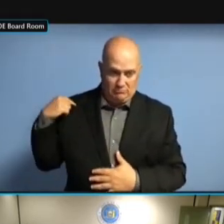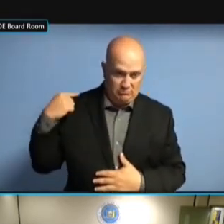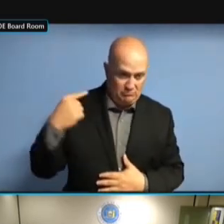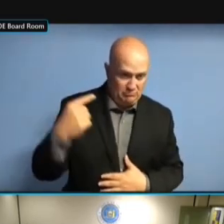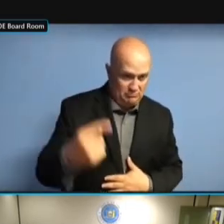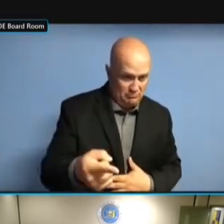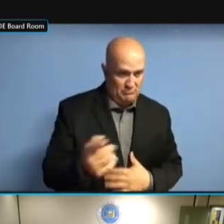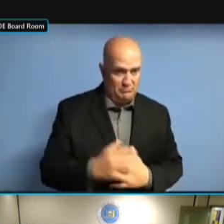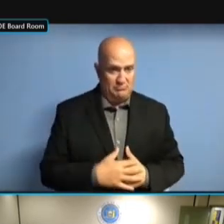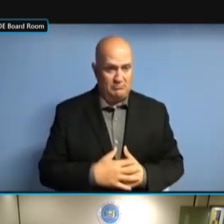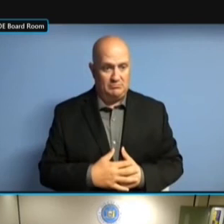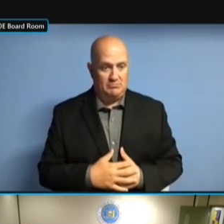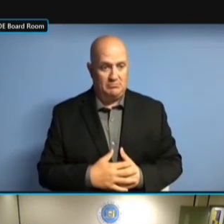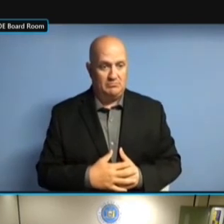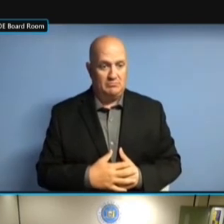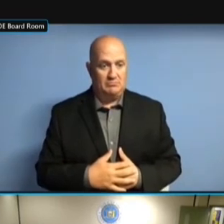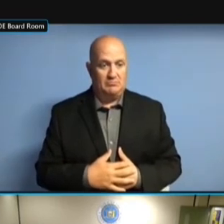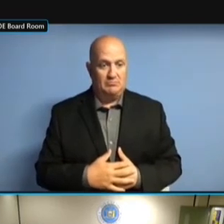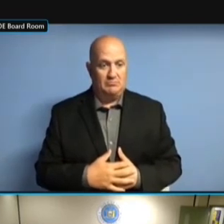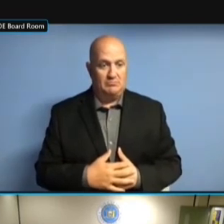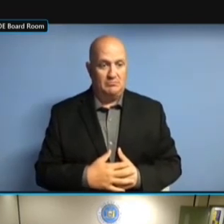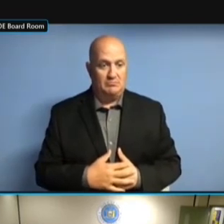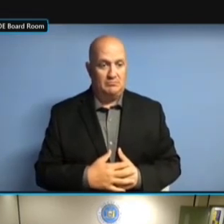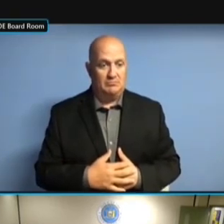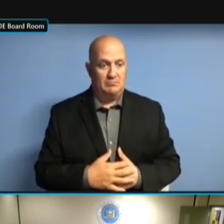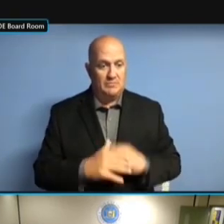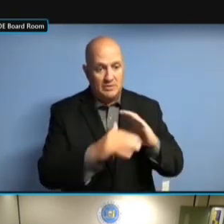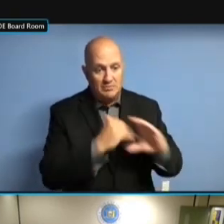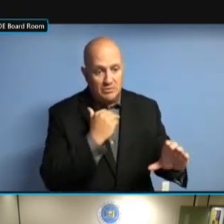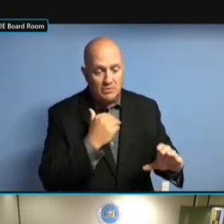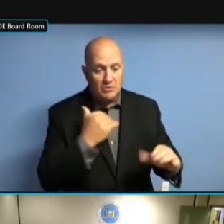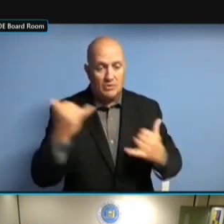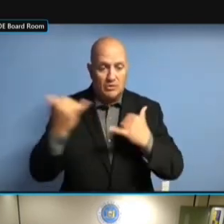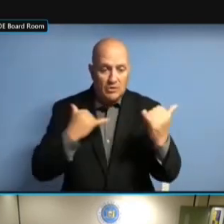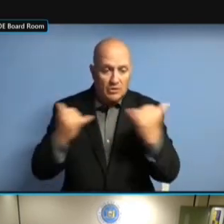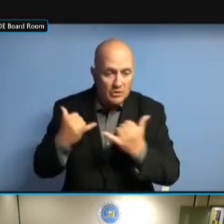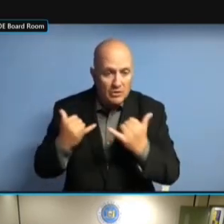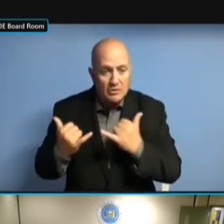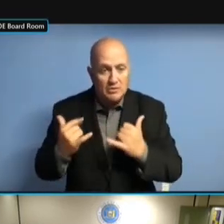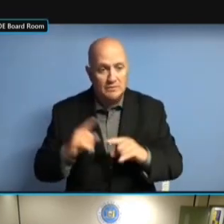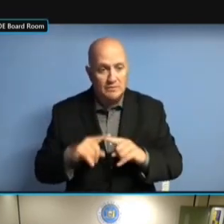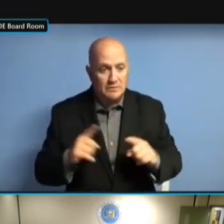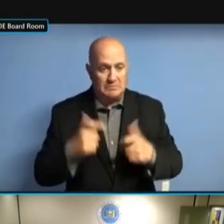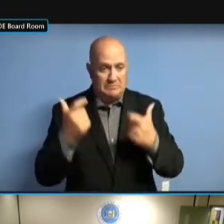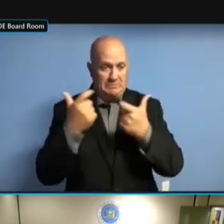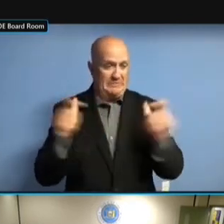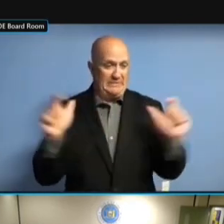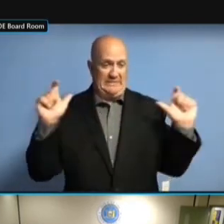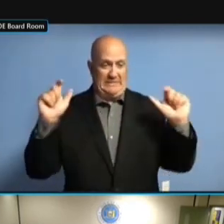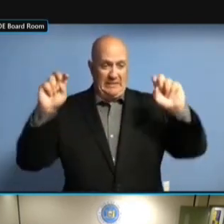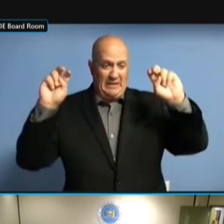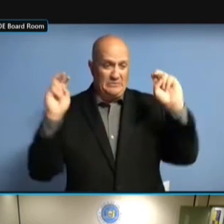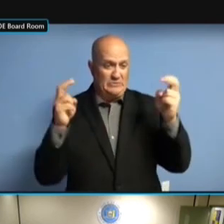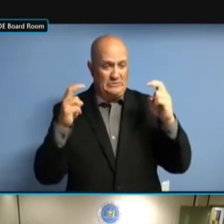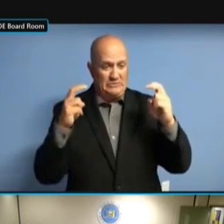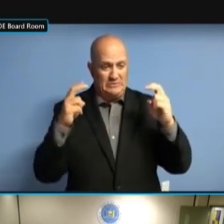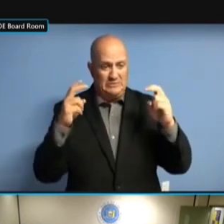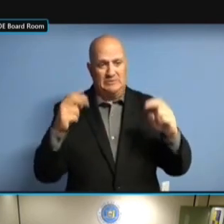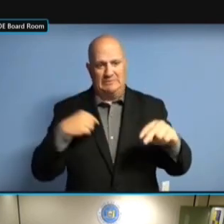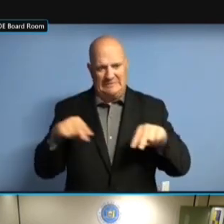THINGS OF THAT NATURE. BUT THE BIG ISSUE THINGS OF THAT NATURE. BUT THE BIG ISSUE THAT THINGS OF THAT NATURE. BUT THE BIG ISSUE THAT WE'VE BUT THE BIG ISSUE THAT WE'VE BUT THE BIG ISSUE THAT WE'VE WORKED BUT THE BIG ISSUE THAT WE'VE WORKED ON BUT THE BIG ISSUE THAT WE'VE WORKED ON WITH BUT THE BIG ISSUE THAT WE'VE WORKED ON WITH REGARD BUT THE BIG ISSUE THAT WE'VE WORKED ON WITH REGARD TO BUT THE BIG ISSUE THAT WE'VE WORKED ON WITH REGARD TO THE WORKED ON WITH REGARD TO THE WORKED ON WITH REGARD TO THE ENFORCEMENT WORKED ON WITH REGARD TO THE ENFORCEMENT UNIT WORKED ON WITH REGARD TO THE ENFORCEMENT UNIT DEALT WORKED ON WITH REGARD TO THE ENFORCEMENT UNIT DEALT WITH WORKED ON WITH REGARD TO THE ENFORCEMENT UNIT DEALT WITH THE ENFORCEMENT UNIT DEALT WITH THE ENFORCEMENT UNIT DEALT WITH THE NONFILER ENFORCEMENT UNIT DEALT WITH THE NONFILER LETTER. NONFILER LETTER. NONFILER LETTER. AS